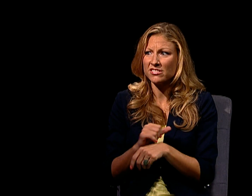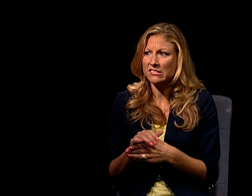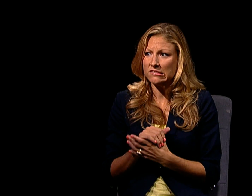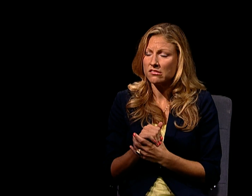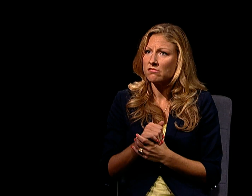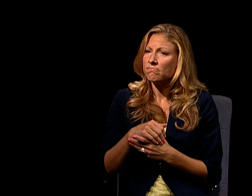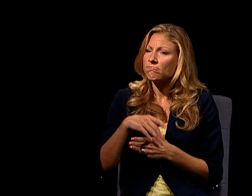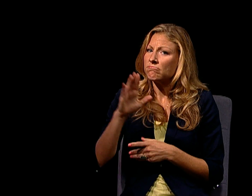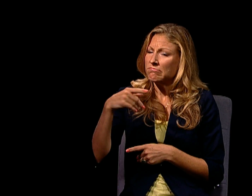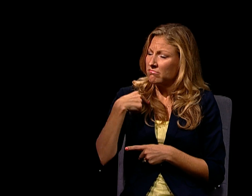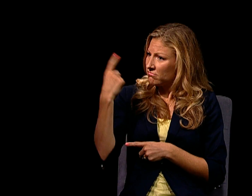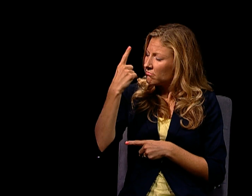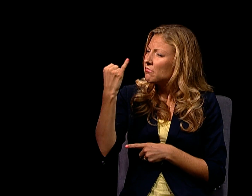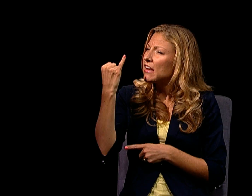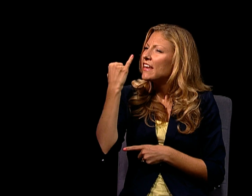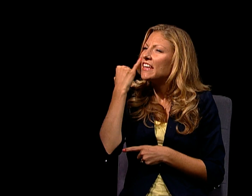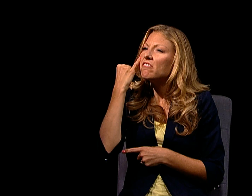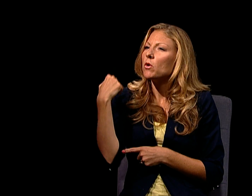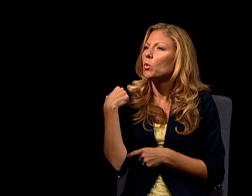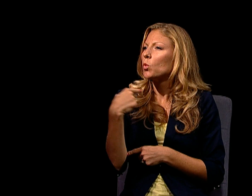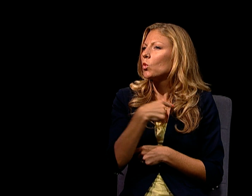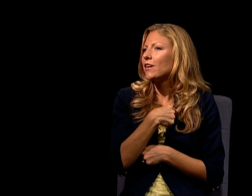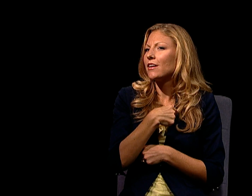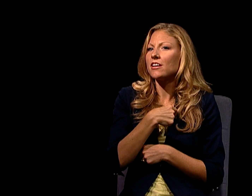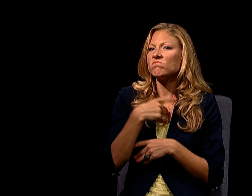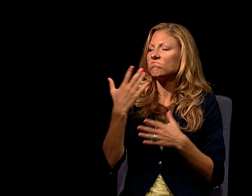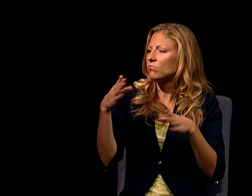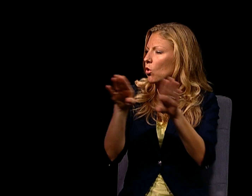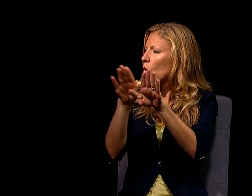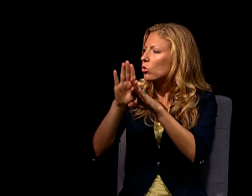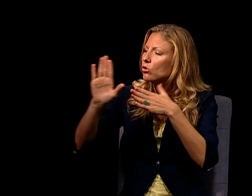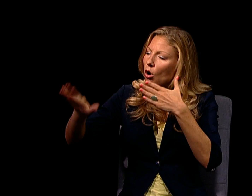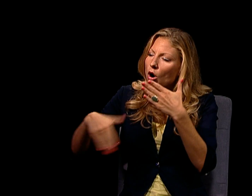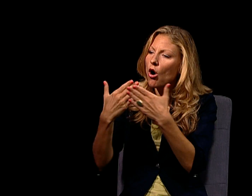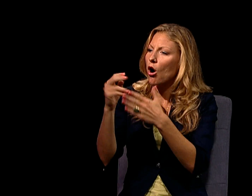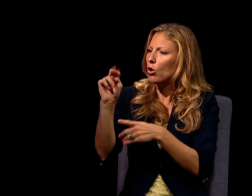THAT SOUNDS REALLY DANGEROUS. I'M WONDERING SO IF WE CLOSE